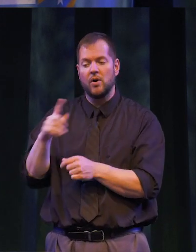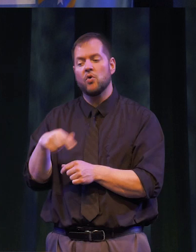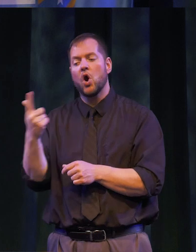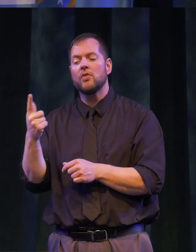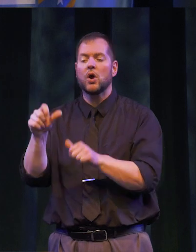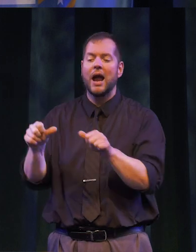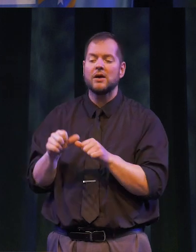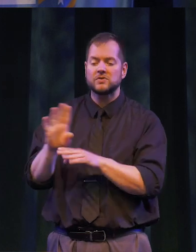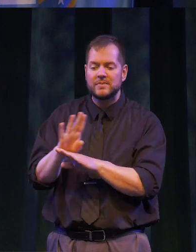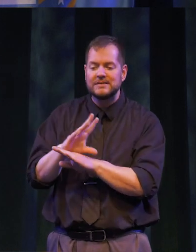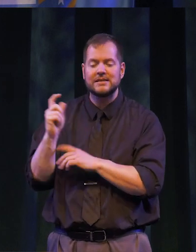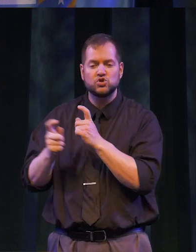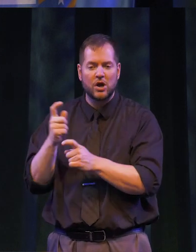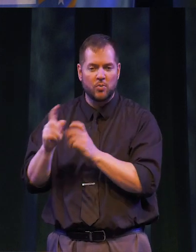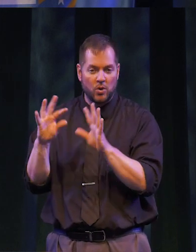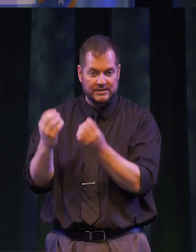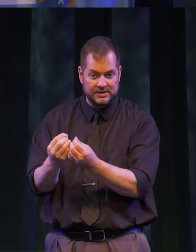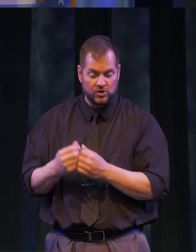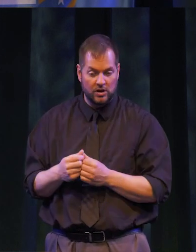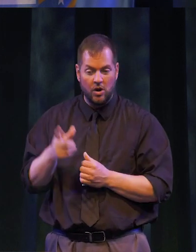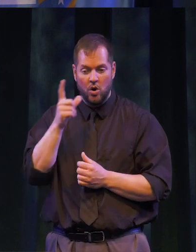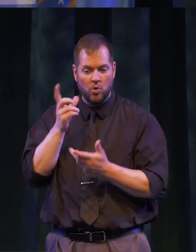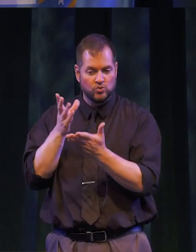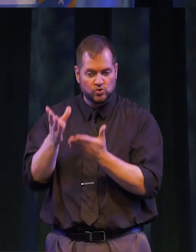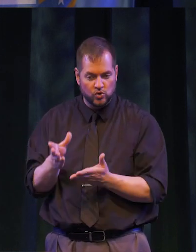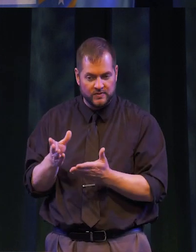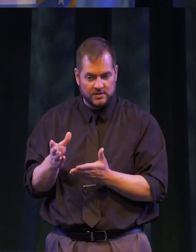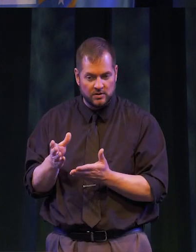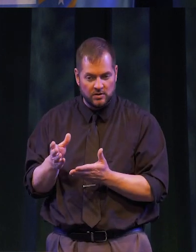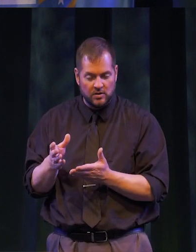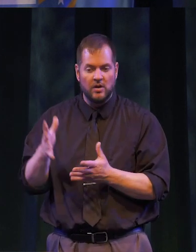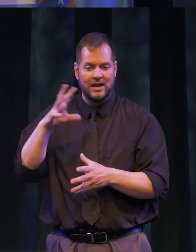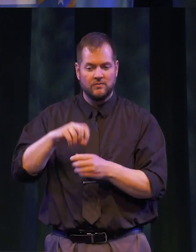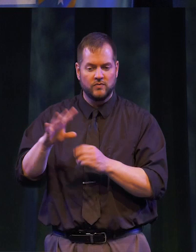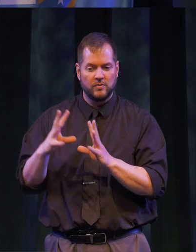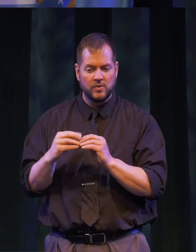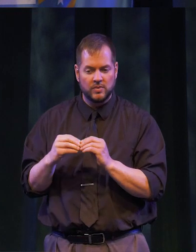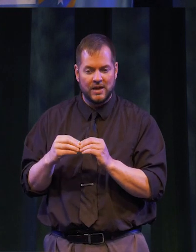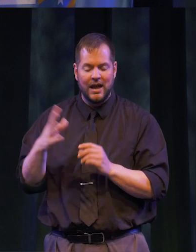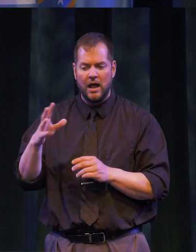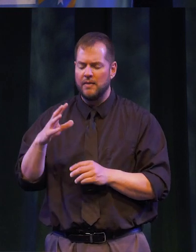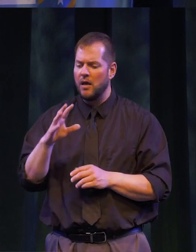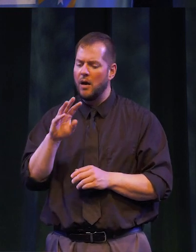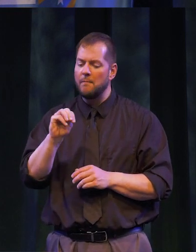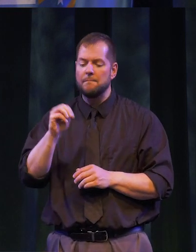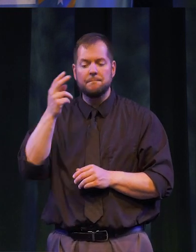NUMEROUS AREA BUSINESS AND CHARITABLE ORGANIZATION BOARDS IN HIS COMMUNITY INCLUDING NOYES MEMORIAL